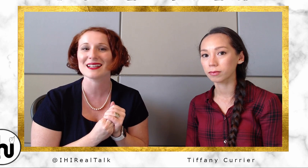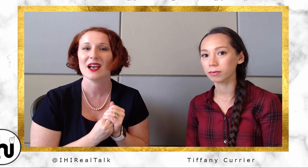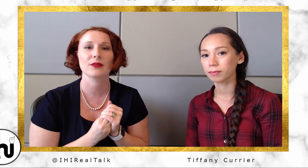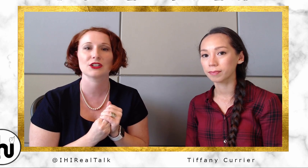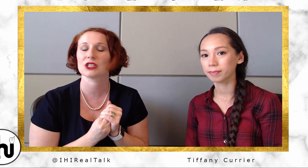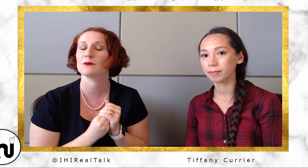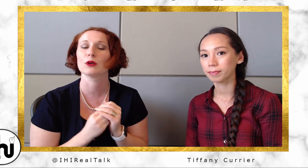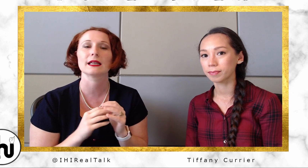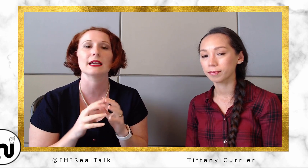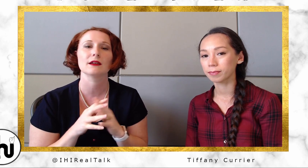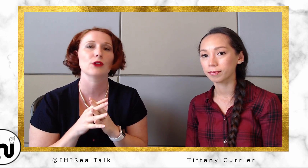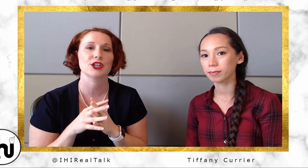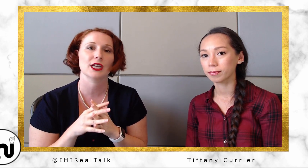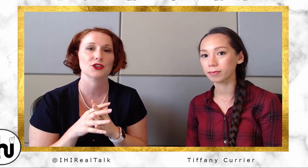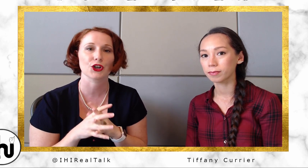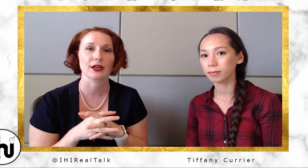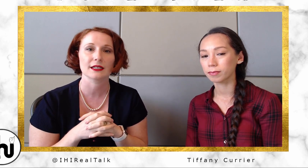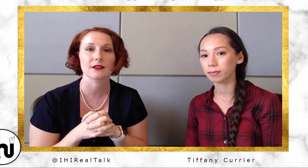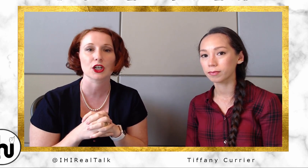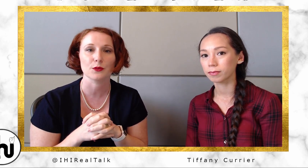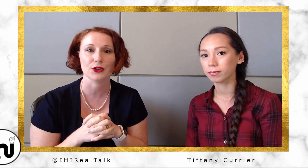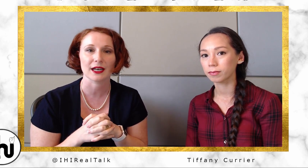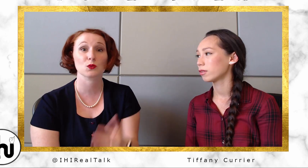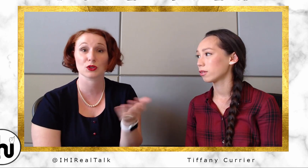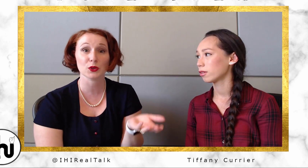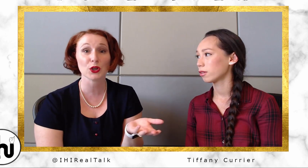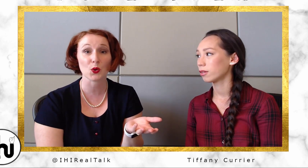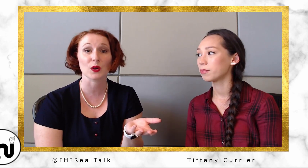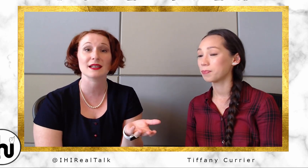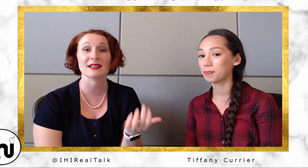that just really ingratiates her into the community. What's really cool is I